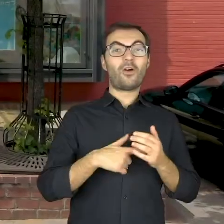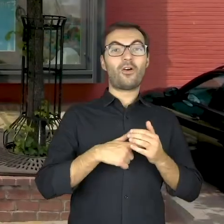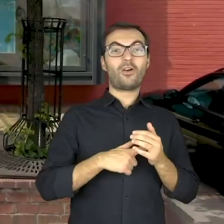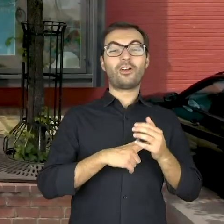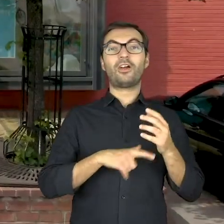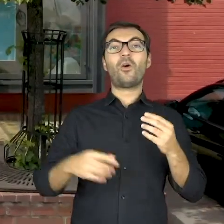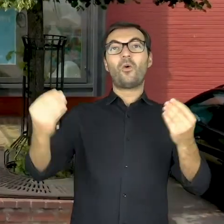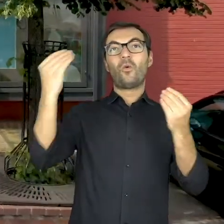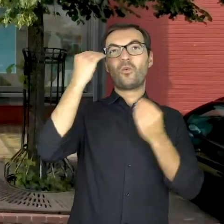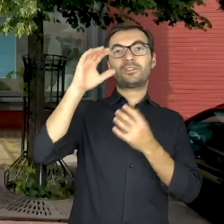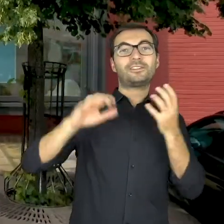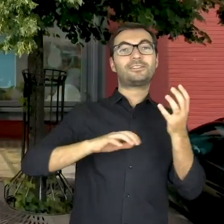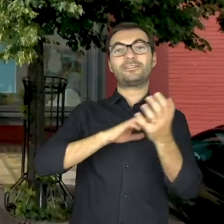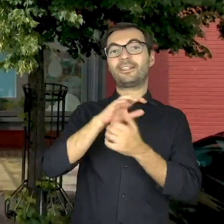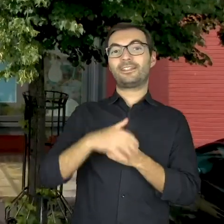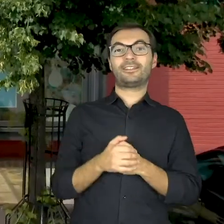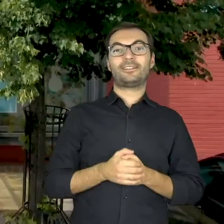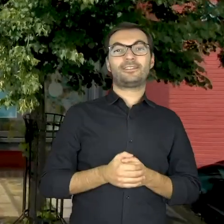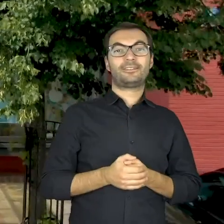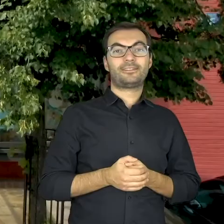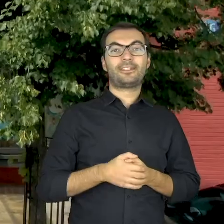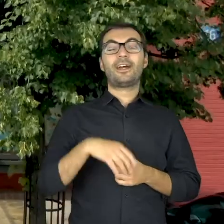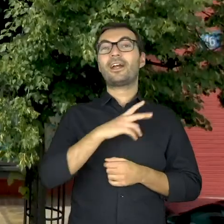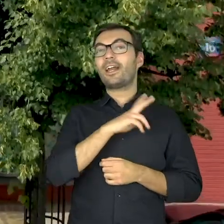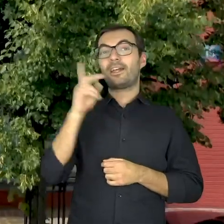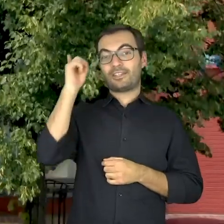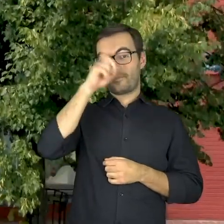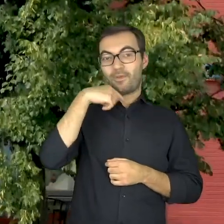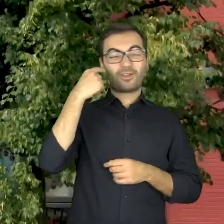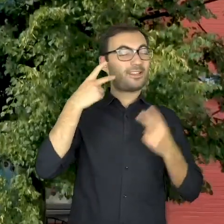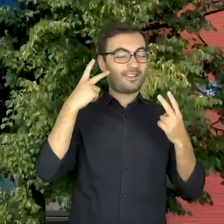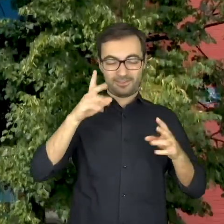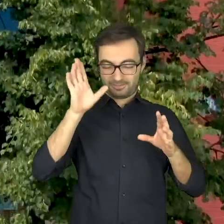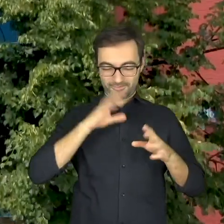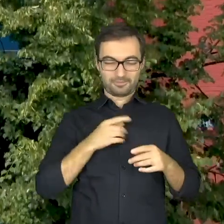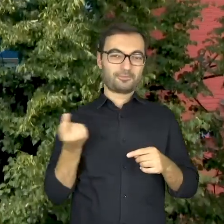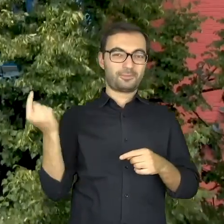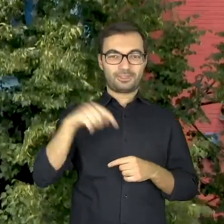Window to the world Window to the world Open on every weather